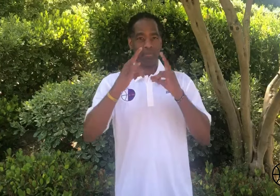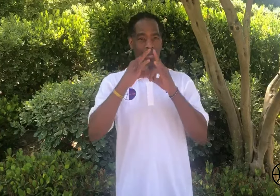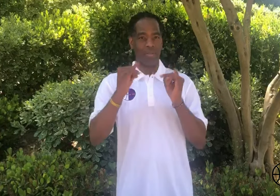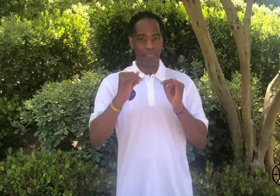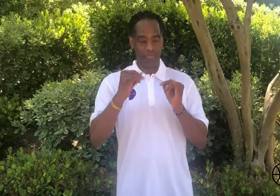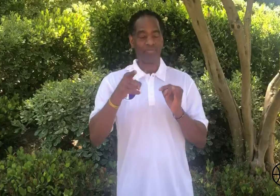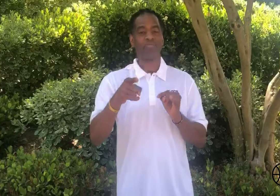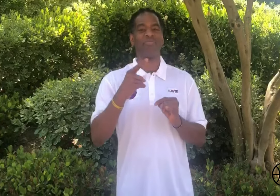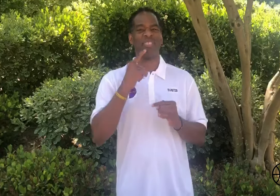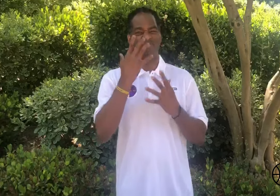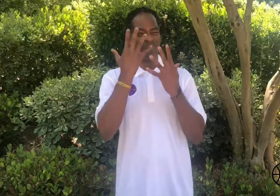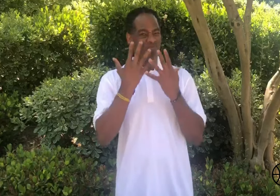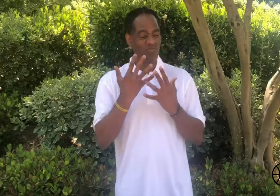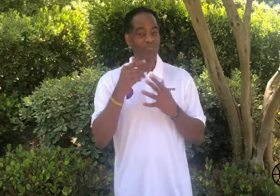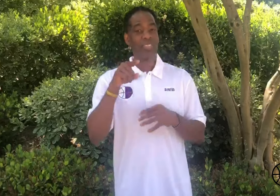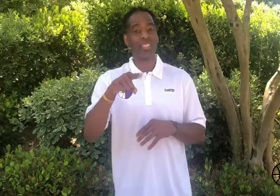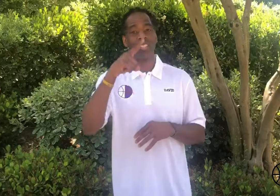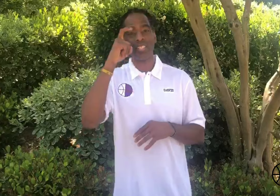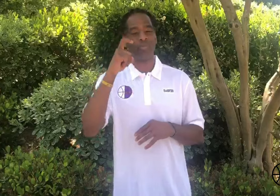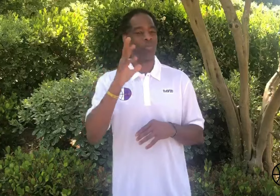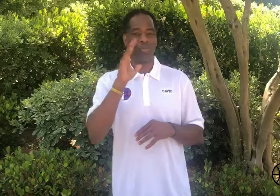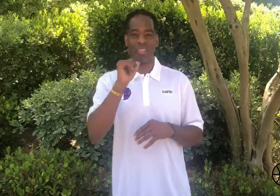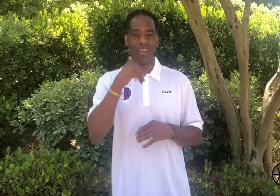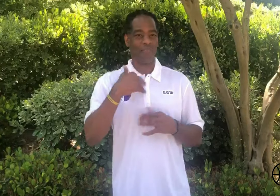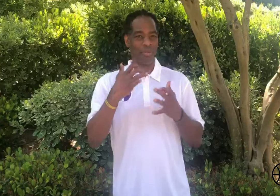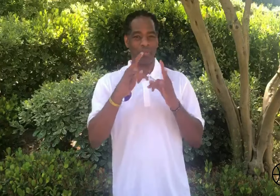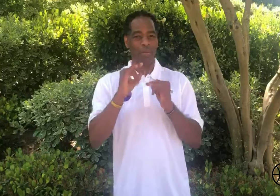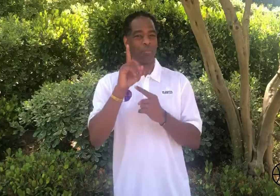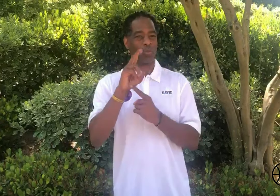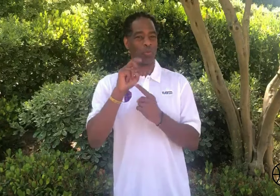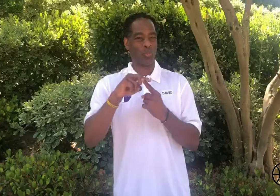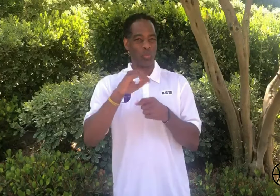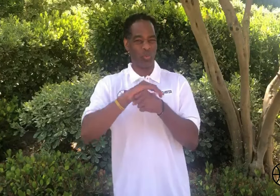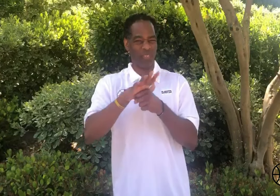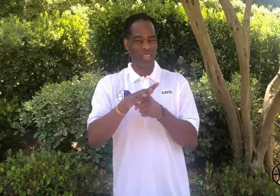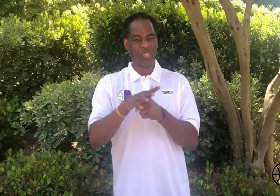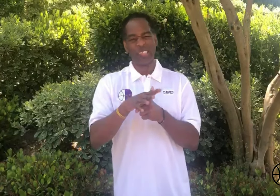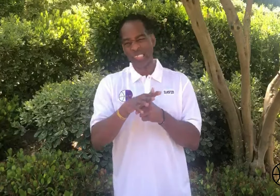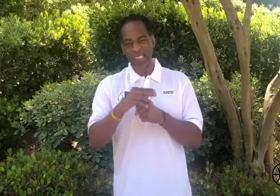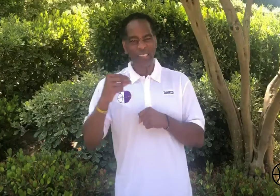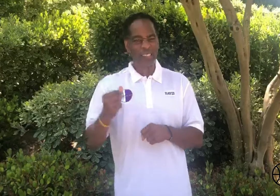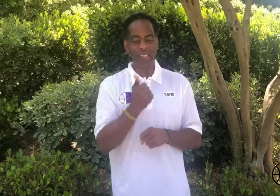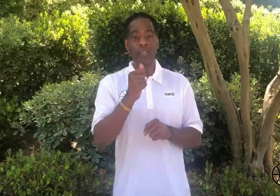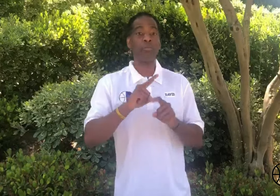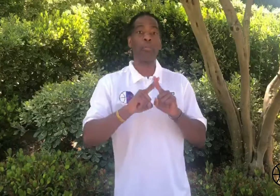David: Hello, unfortunately we will not have summer basketball camp due to coronavirus